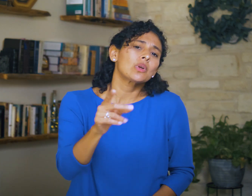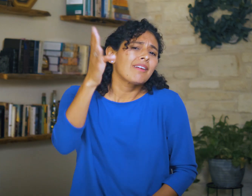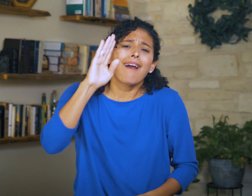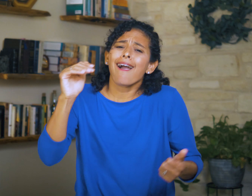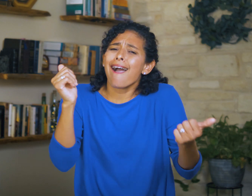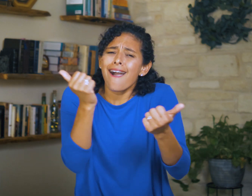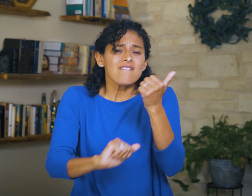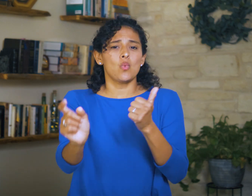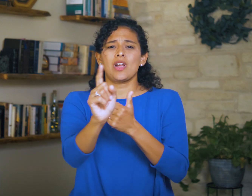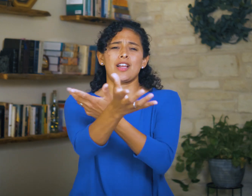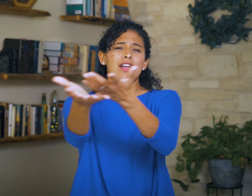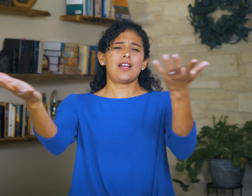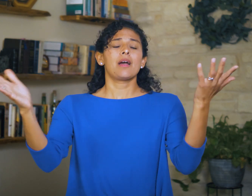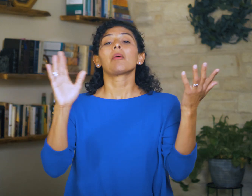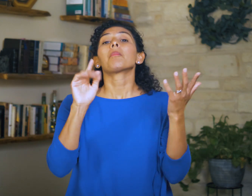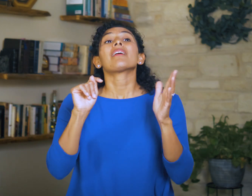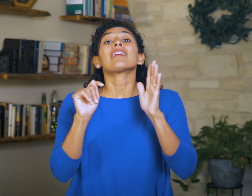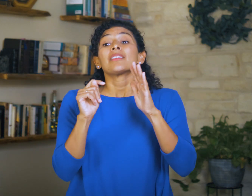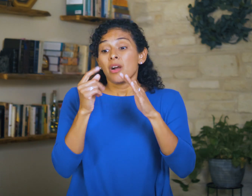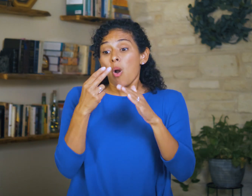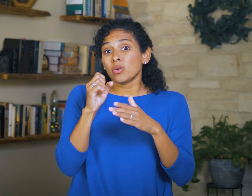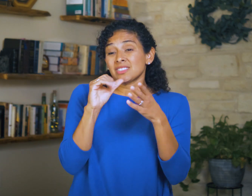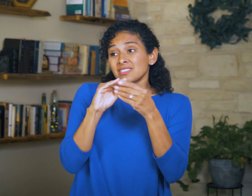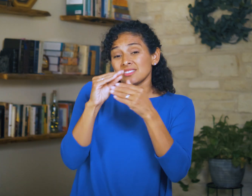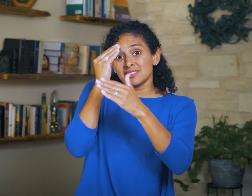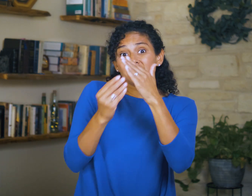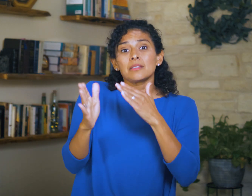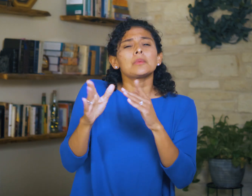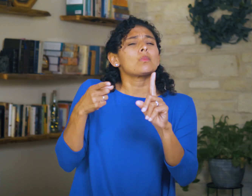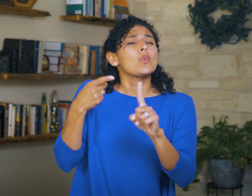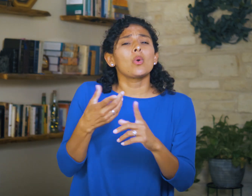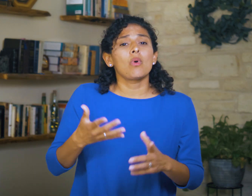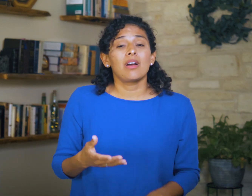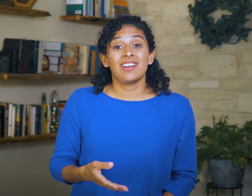since He’s everywhere, but the point of his prophecy is that